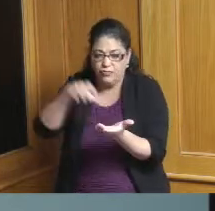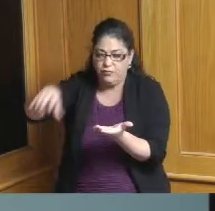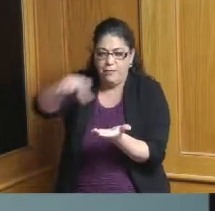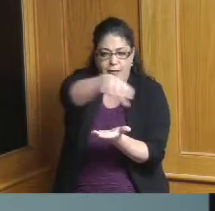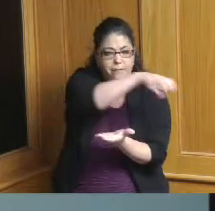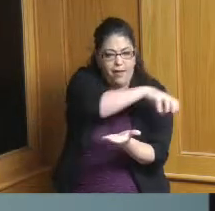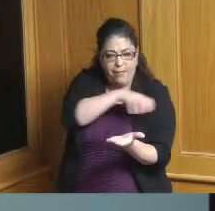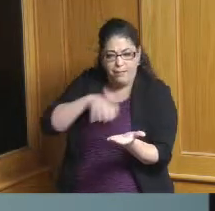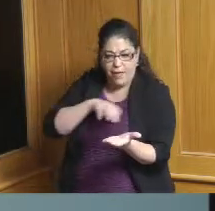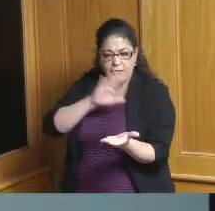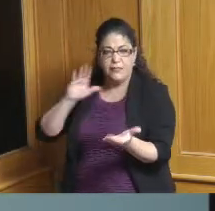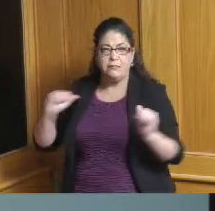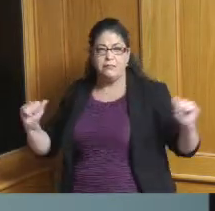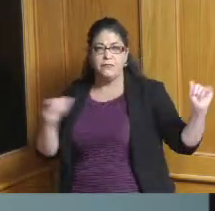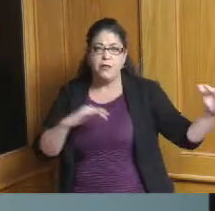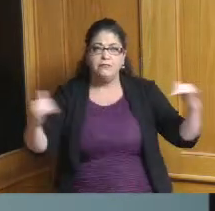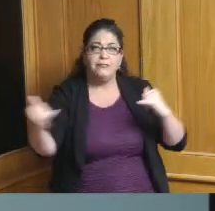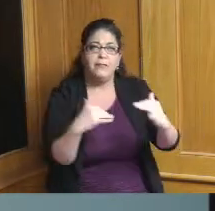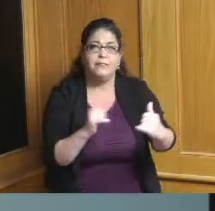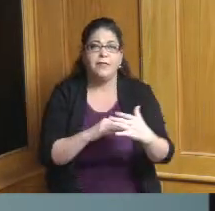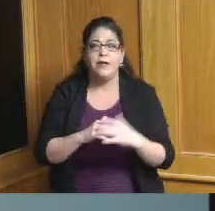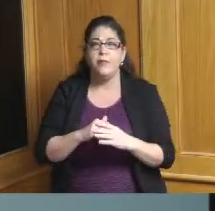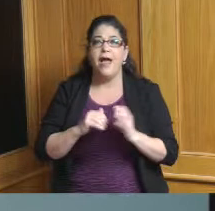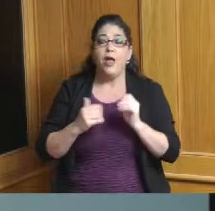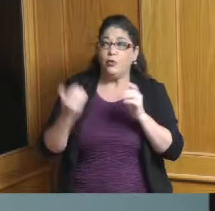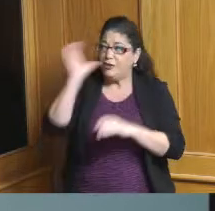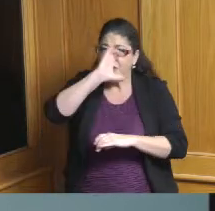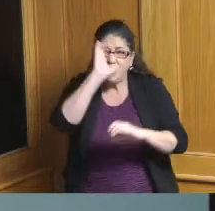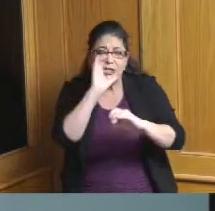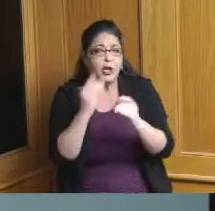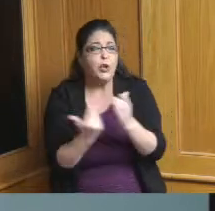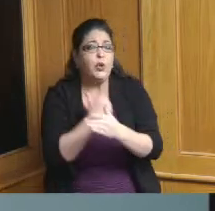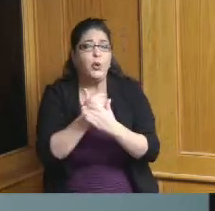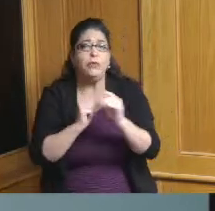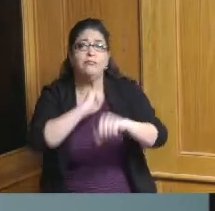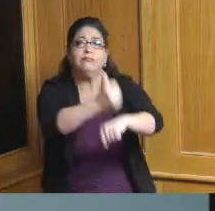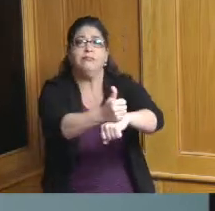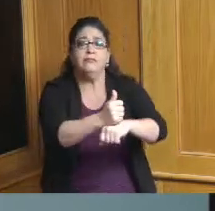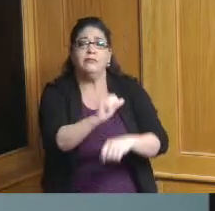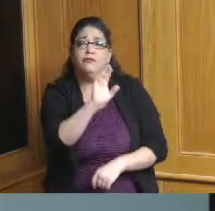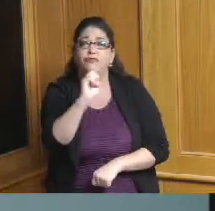often hard to find good redevelopment sites I'll tell you there are lots of redevelopment sites in